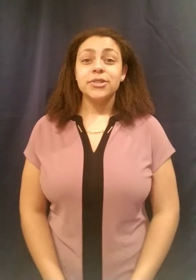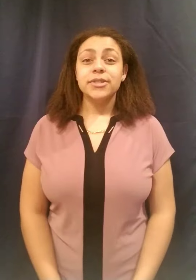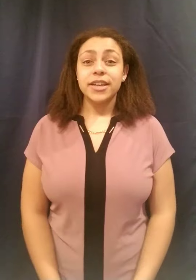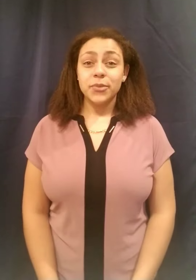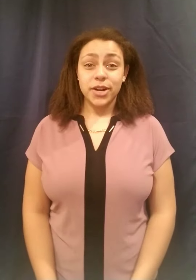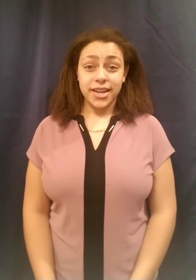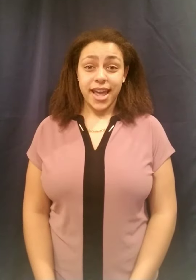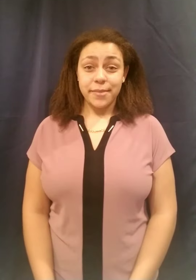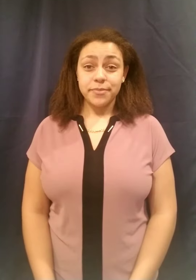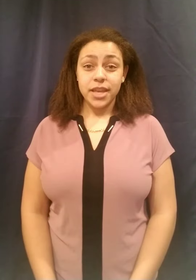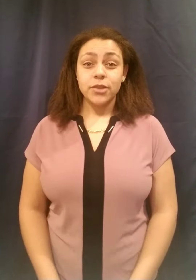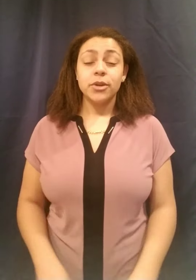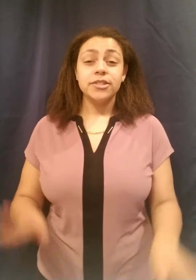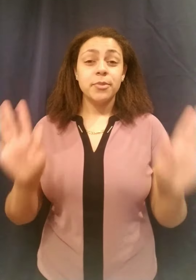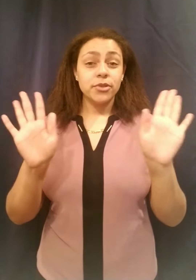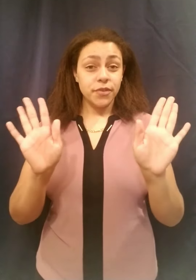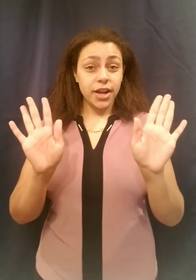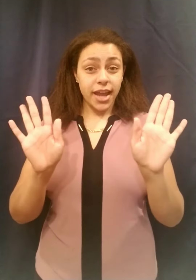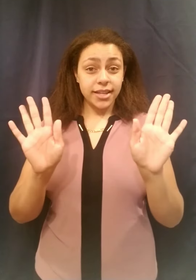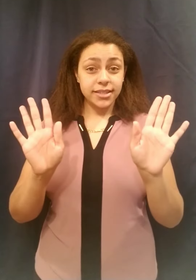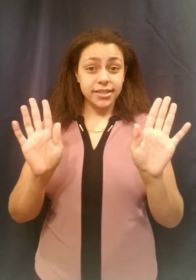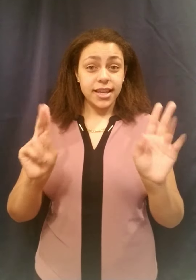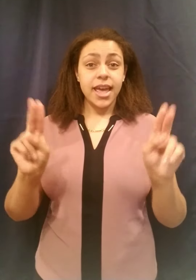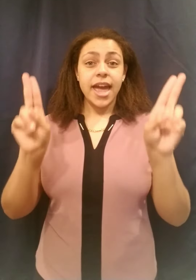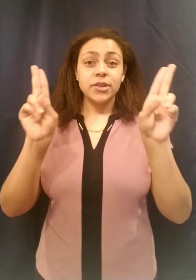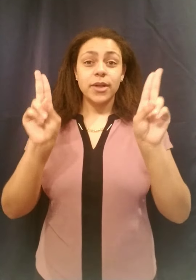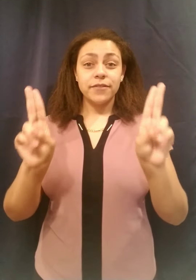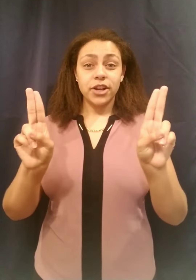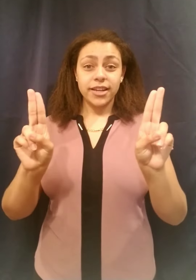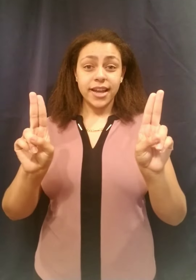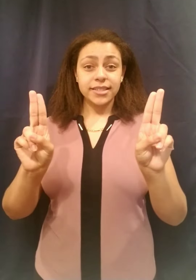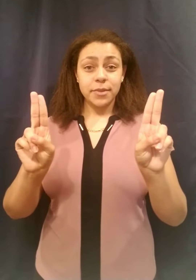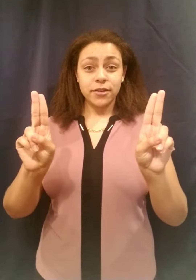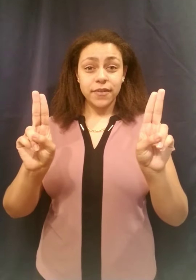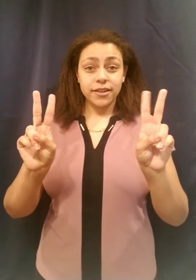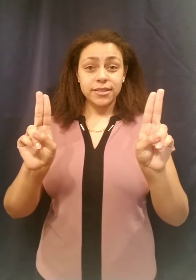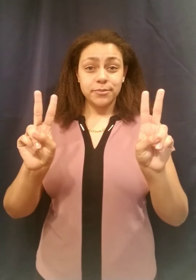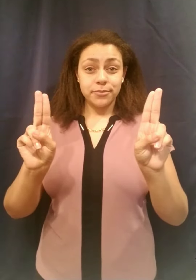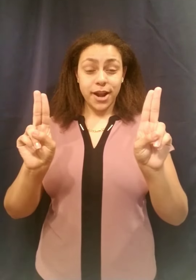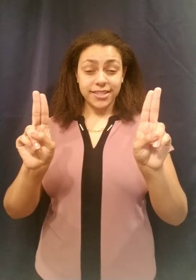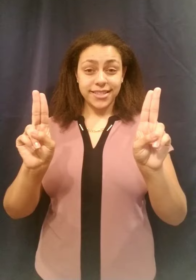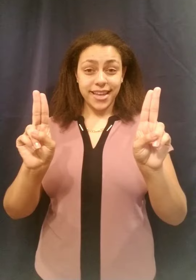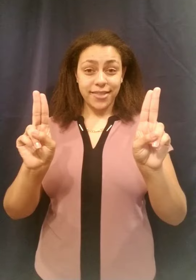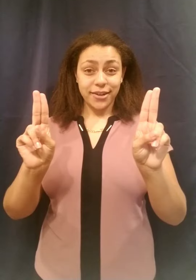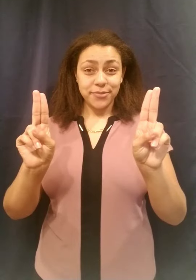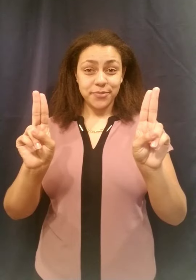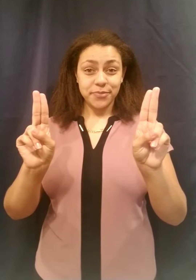To sign the word "name", you'll use both of your hands, and you will have your index and middle fingers pressed together.